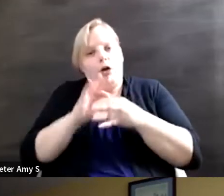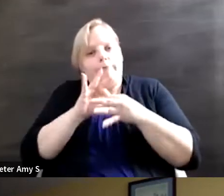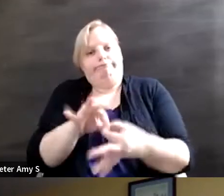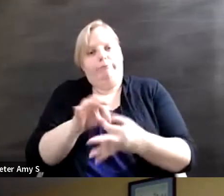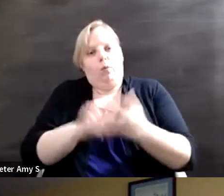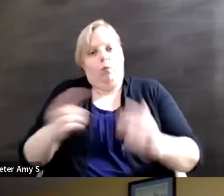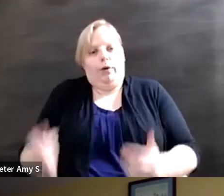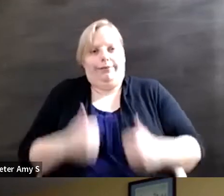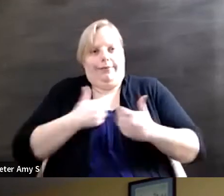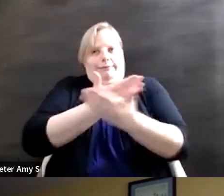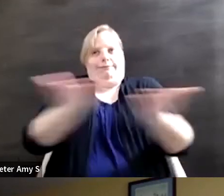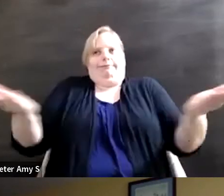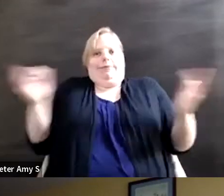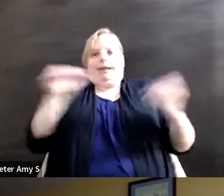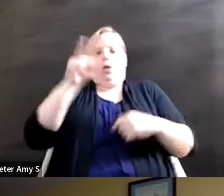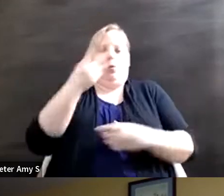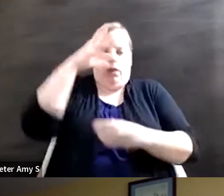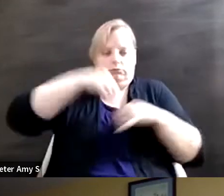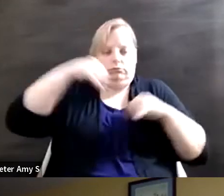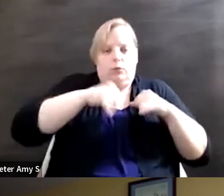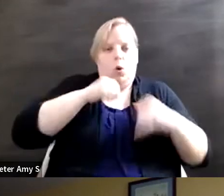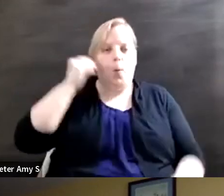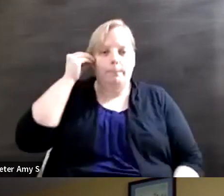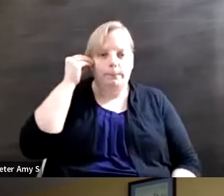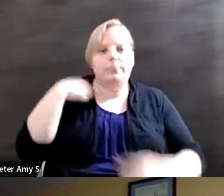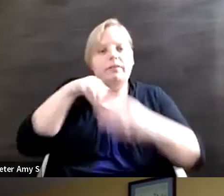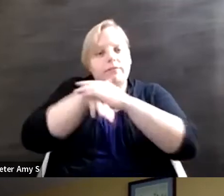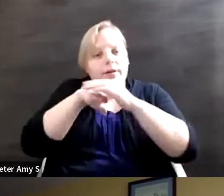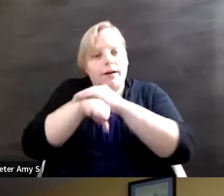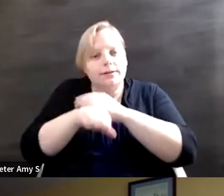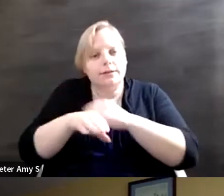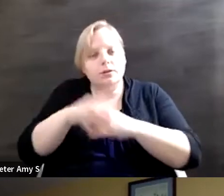outside the door of your home and having access to that, and some of those are really hard to